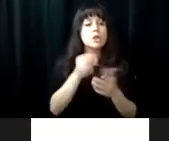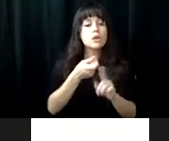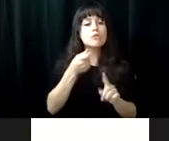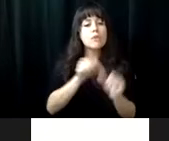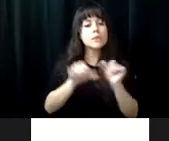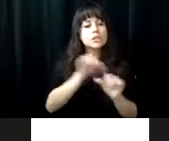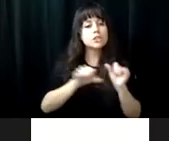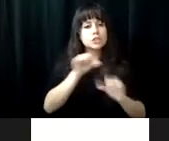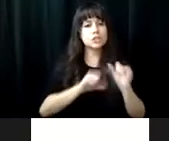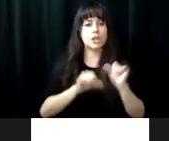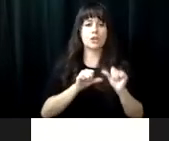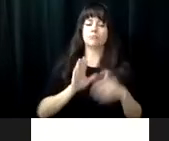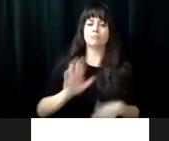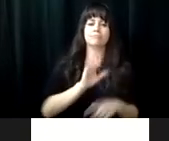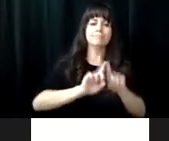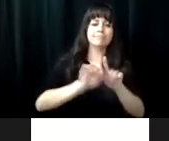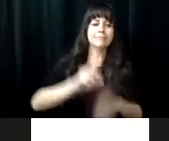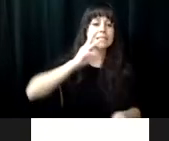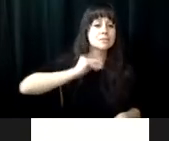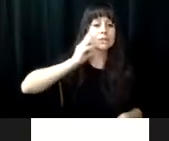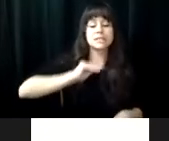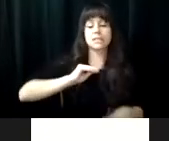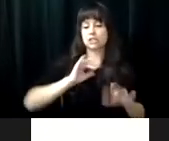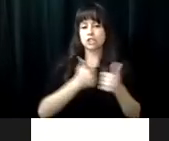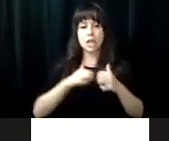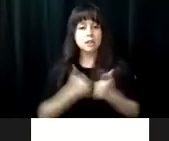are CAB class gives staff and students the opportunity to